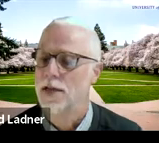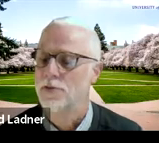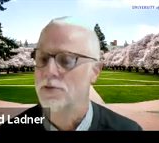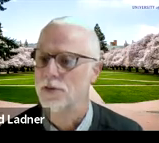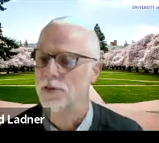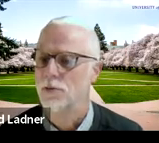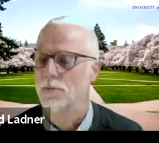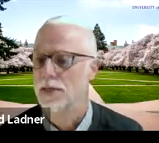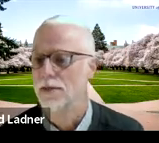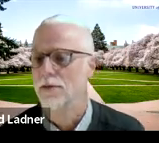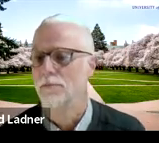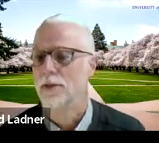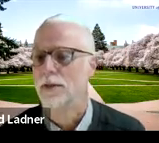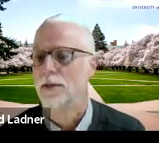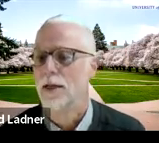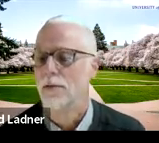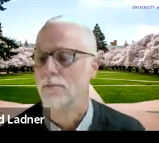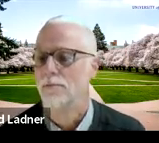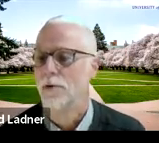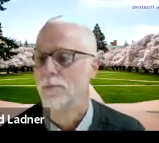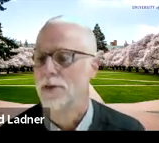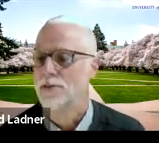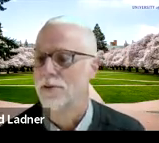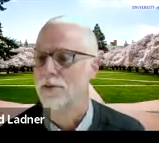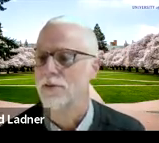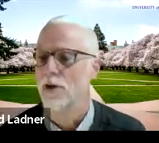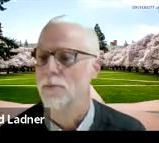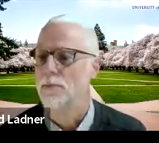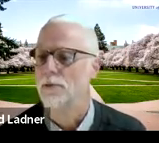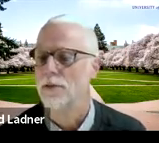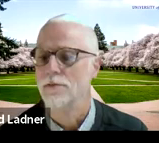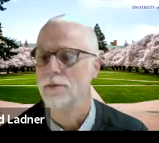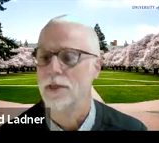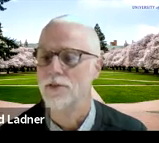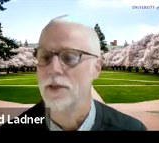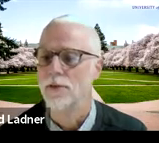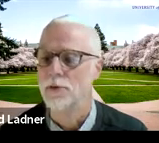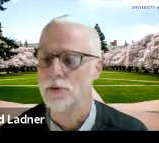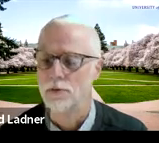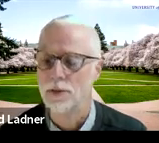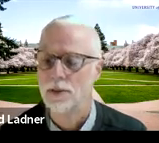and answer session will be for posterity, so other people can see it in the future.